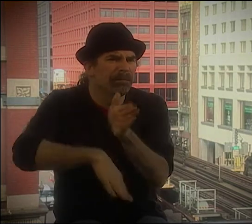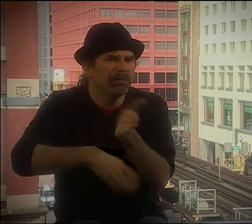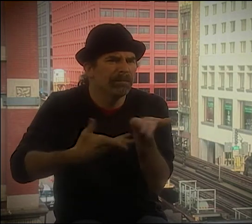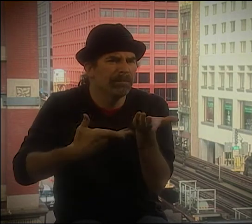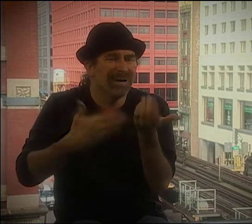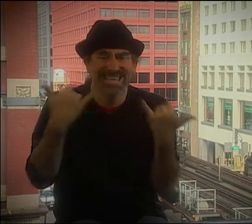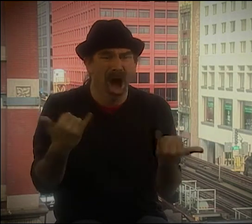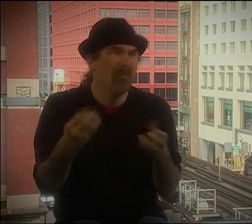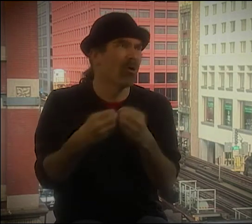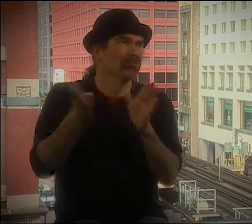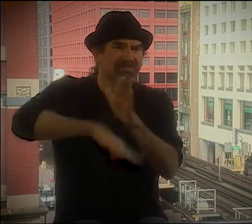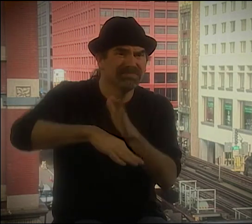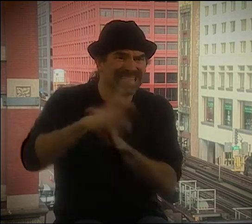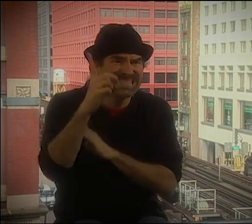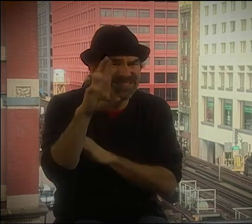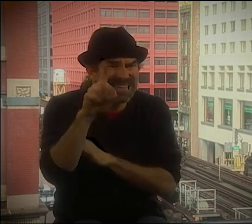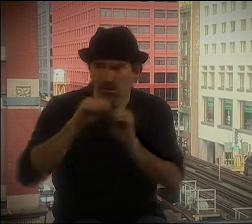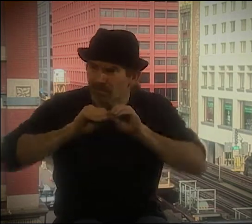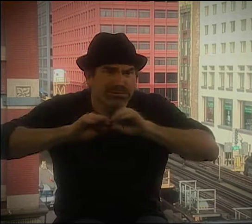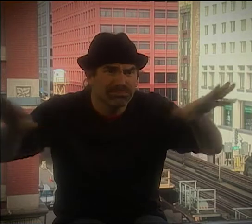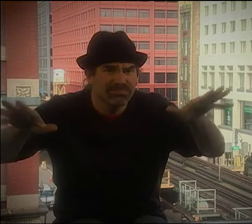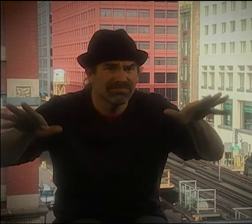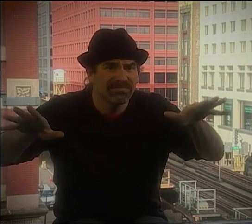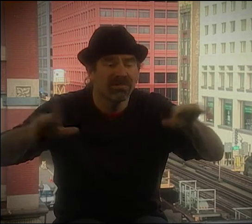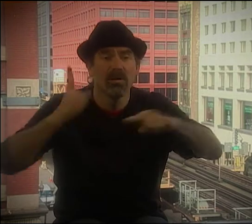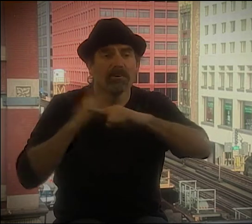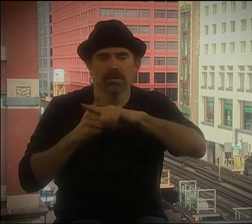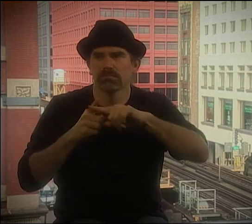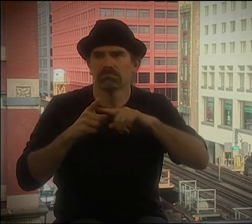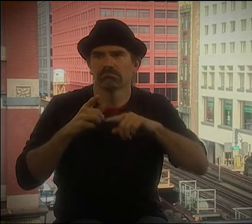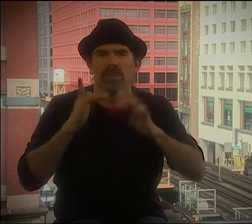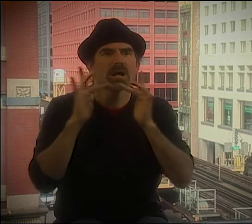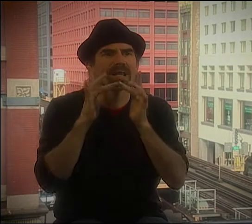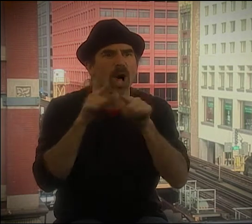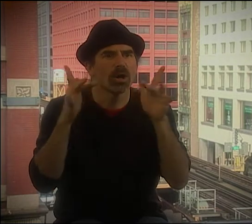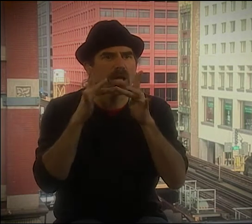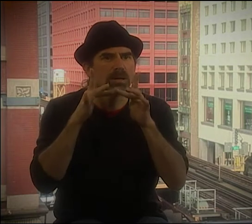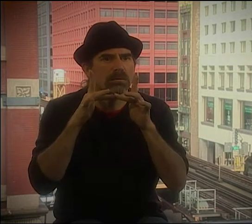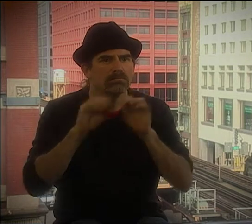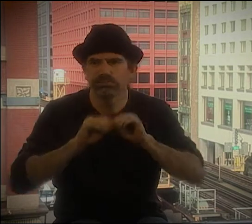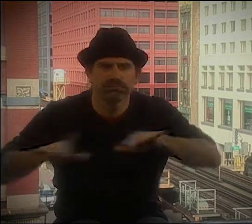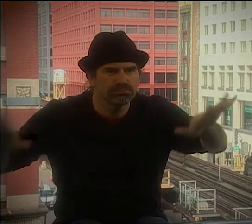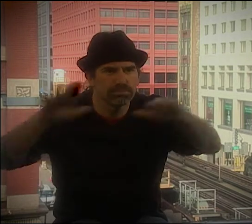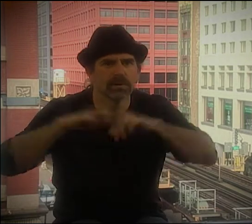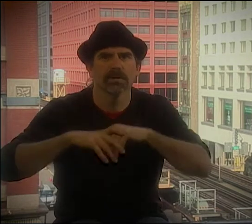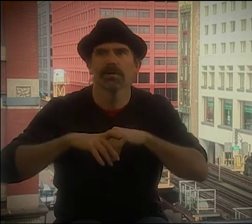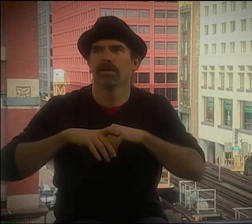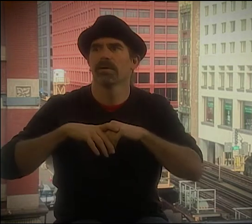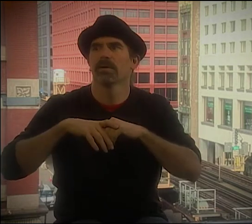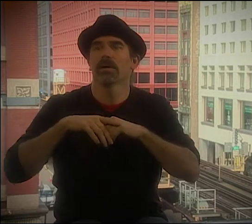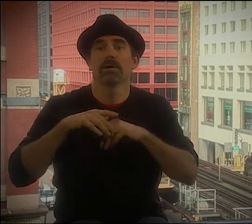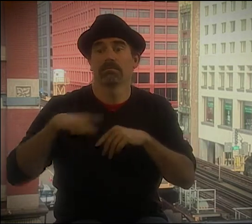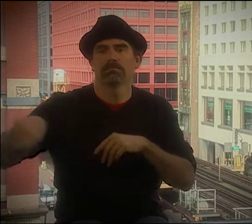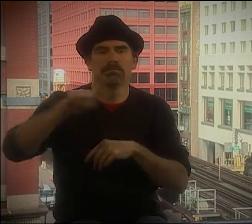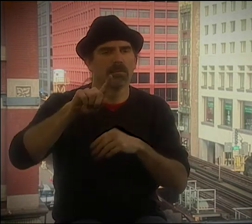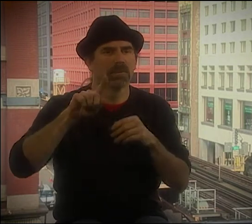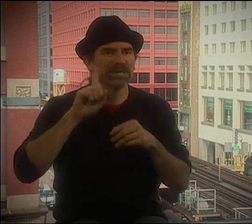YOU KNOW, THE LANGUAGE IS GONNA BECOME MORE STANDARDIZED BECAUSE VIDEOS ARE CHEAP AND CAMERAS ARE CHEAP AND DVDS ARE CHEAP.